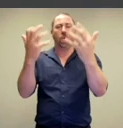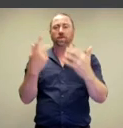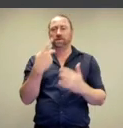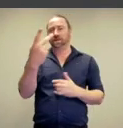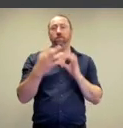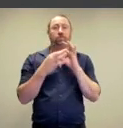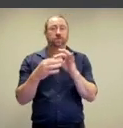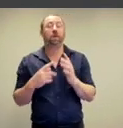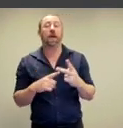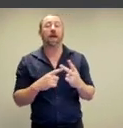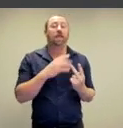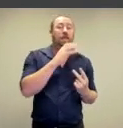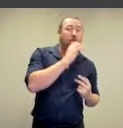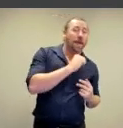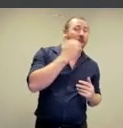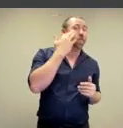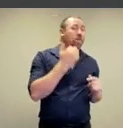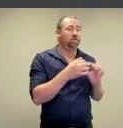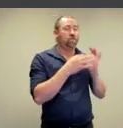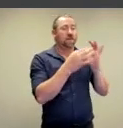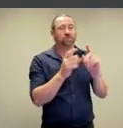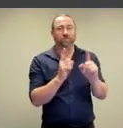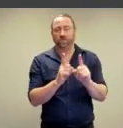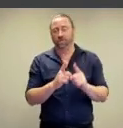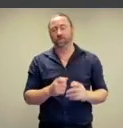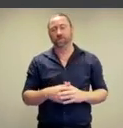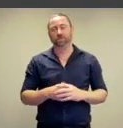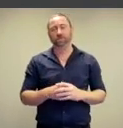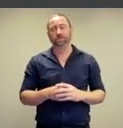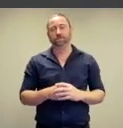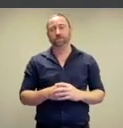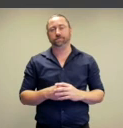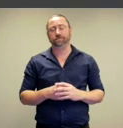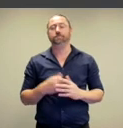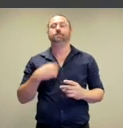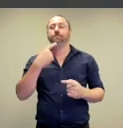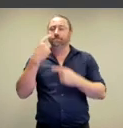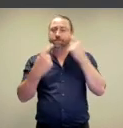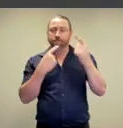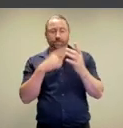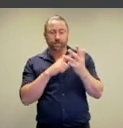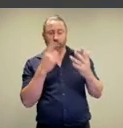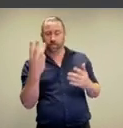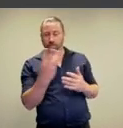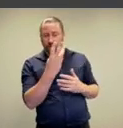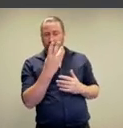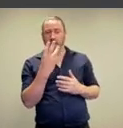and the audience and between men and